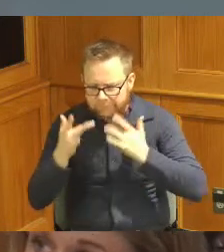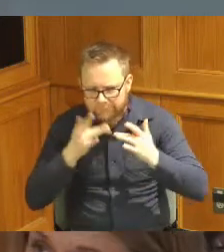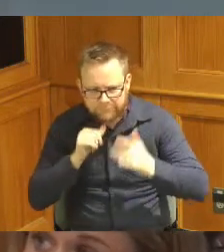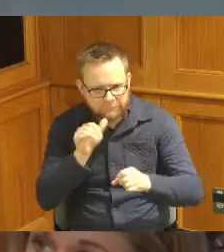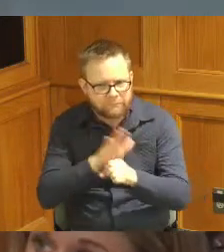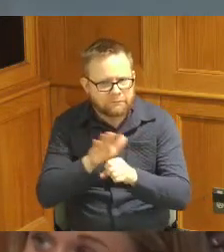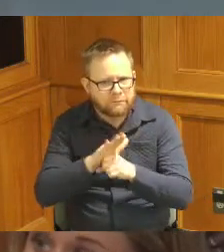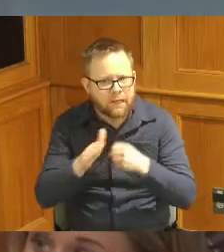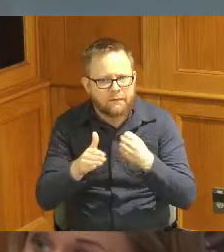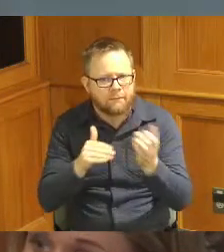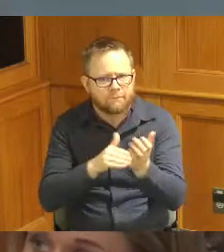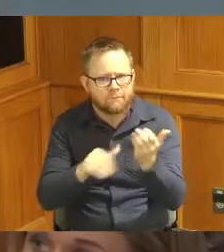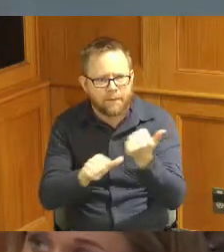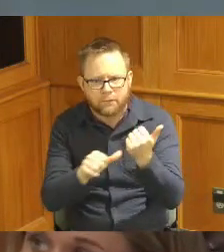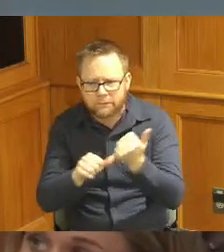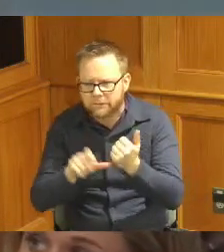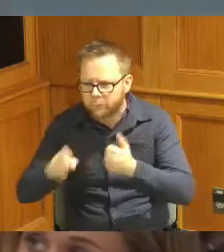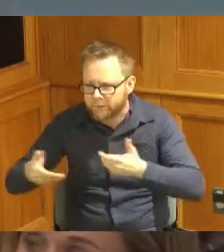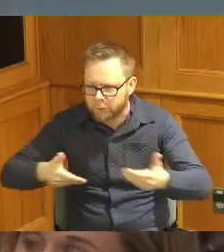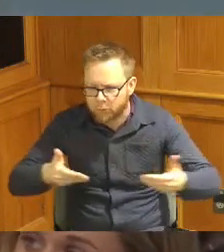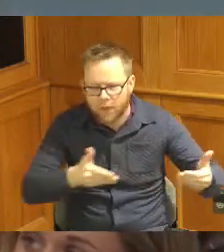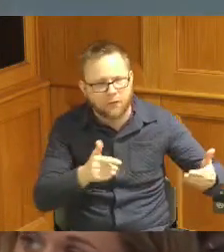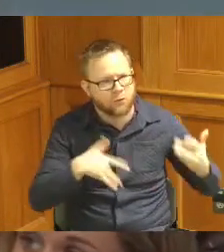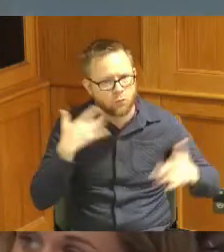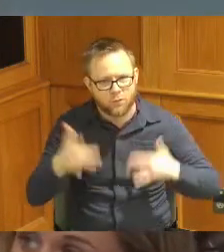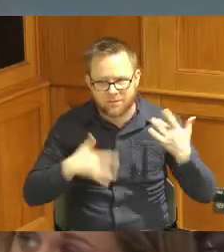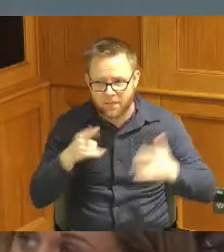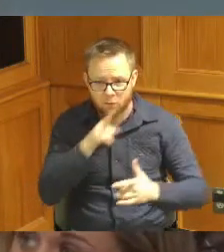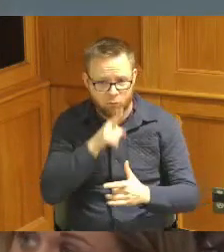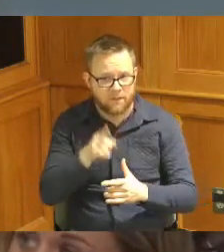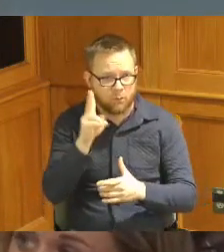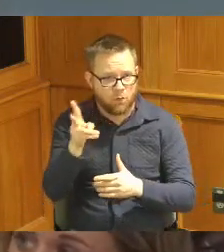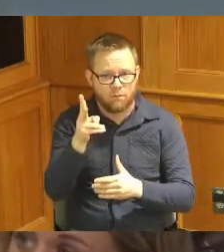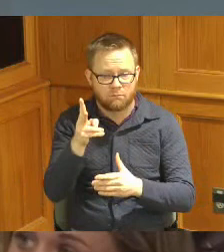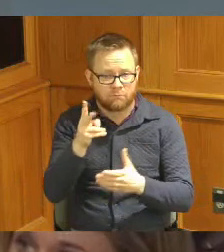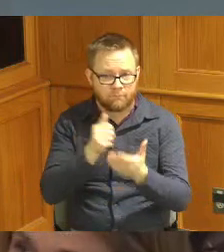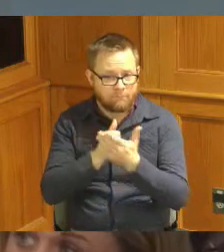so we're excited because I think on both ends of that pipeline it'll make a real difference and